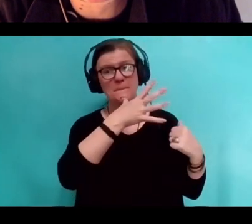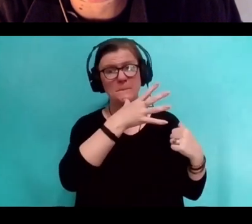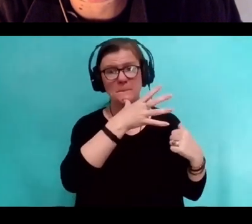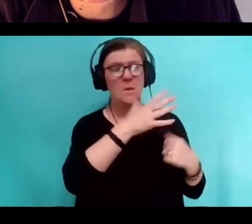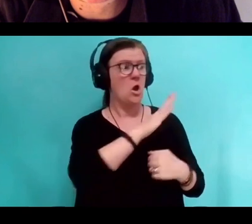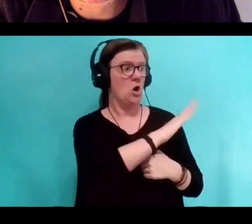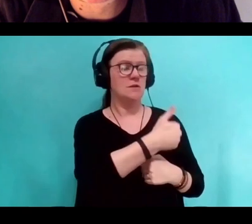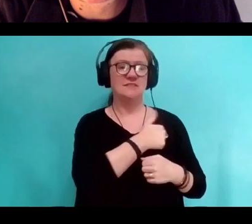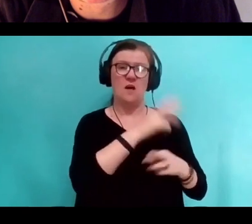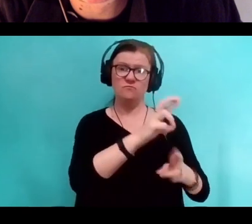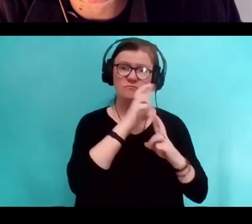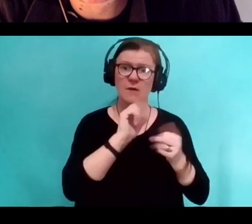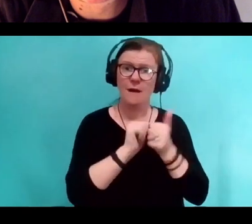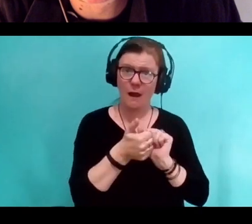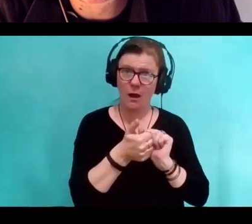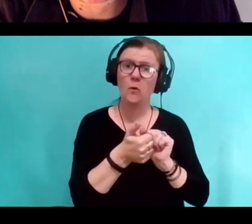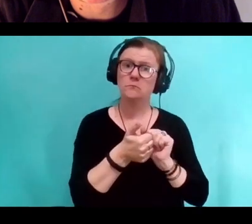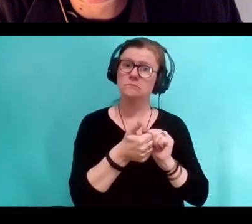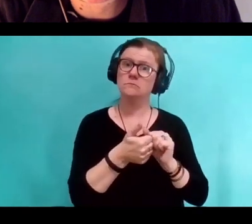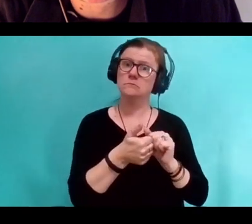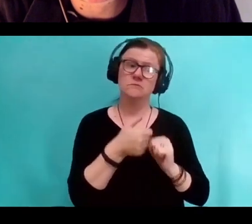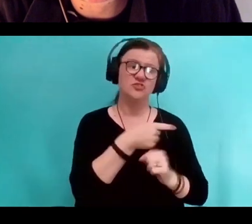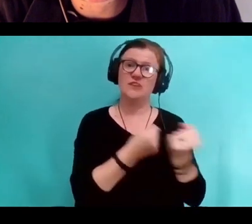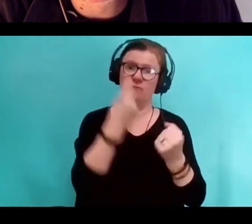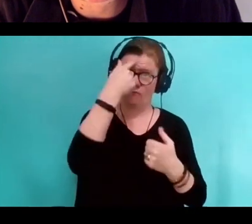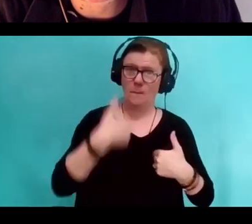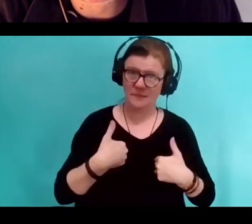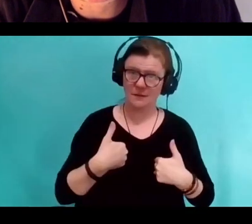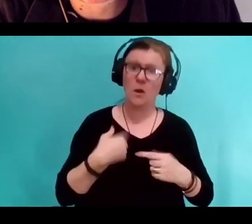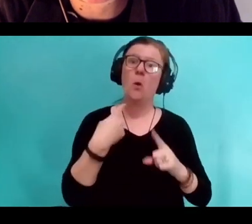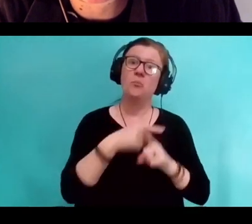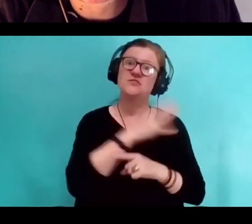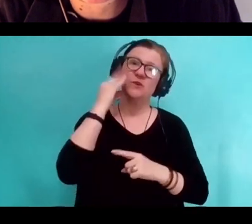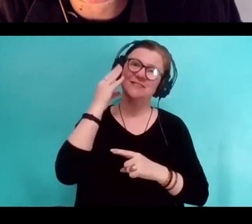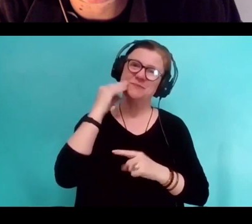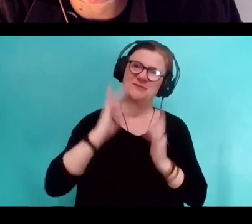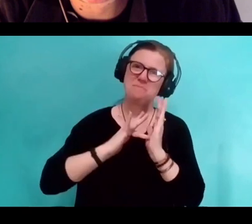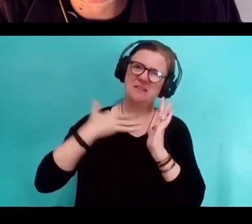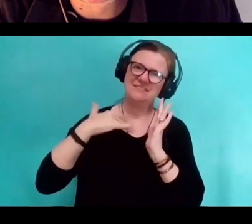around being my advocate and she had a medical background so it was even more intense.